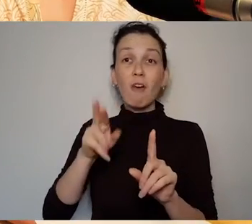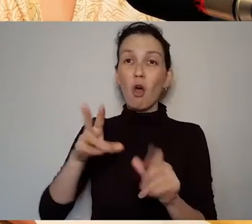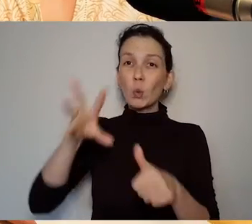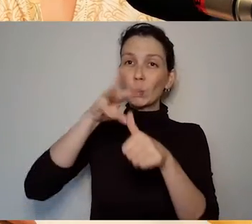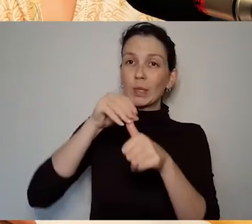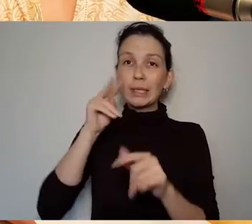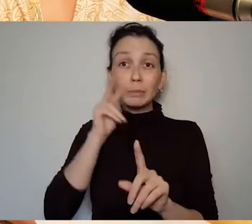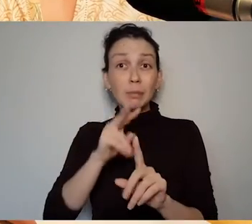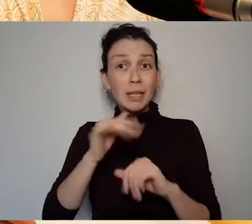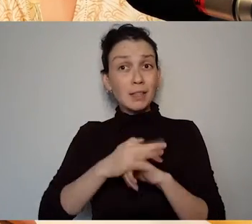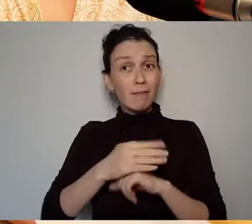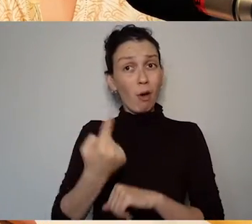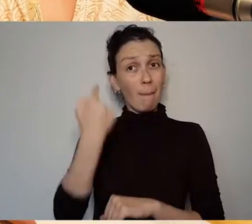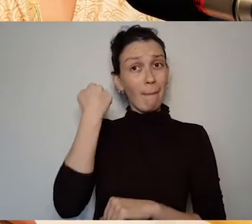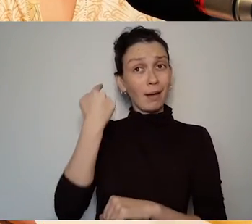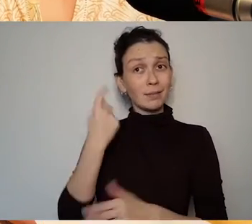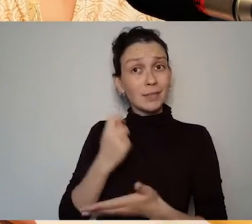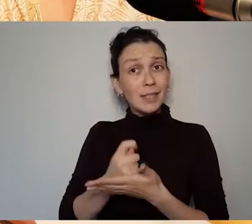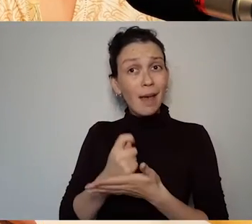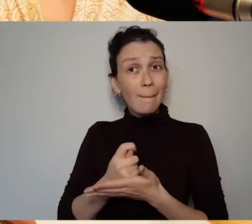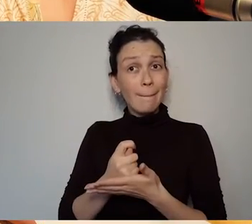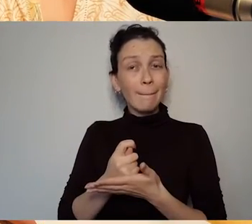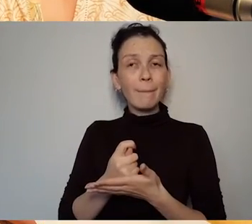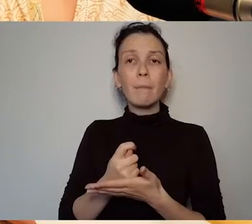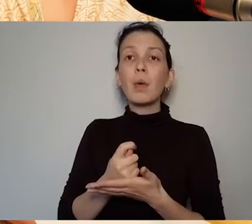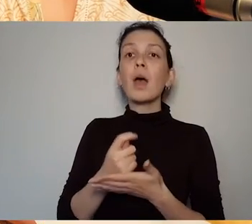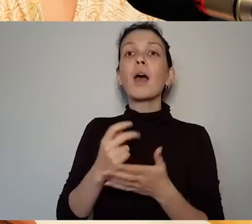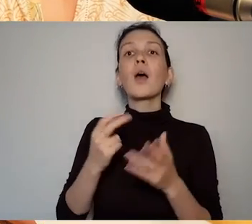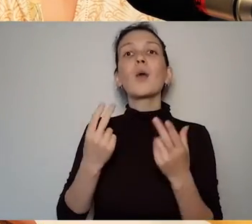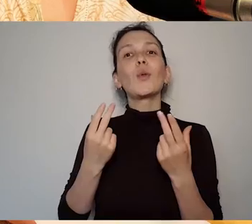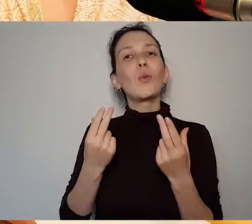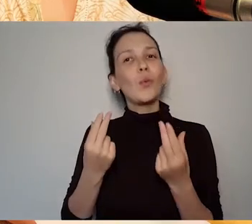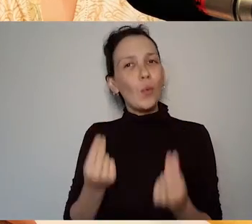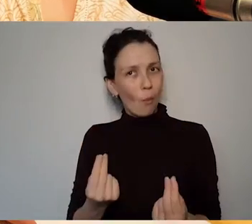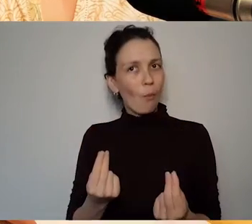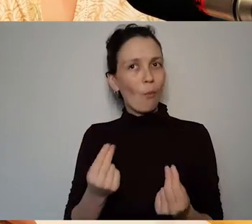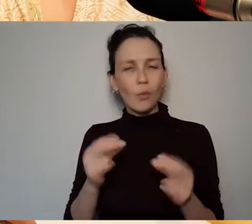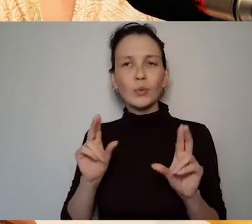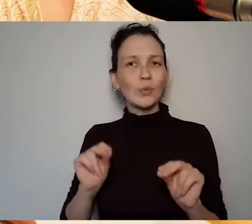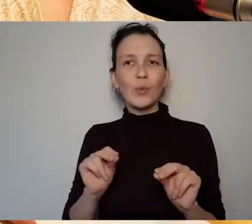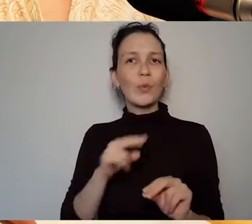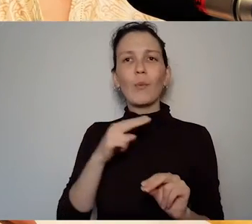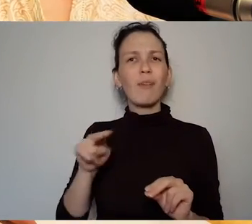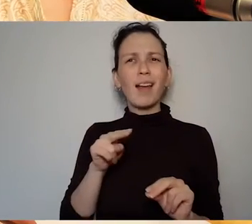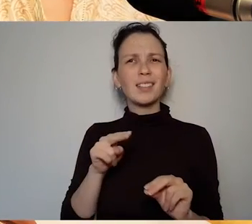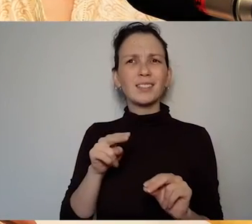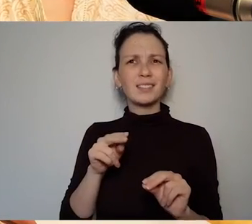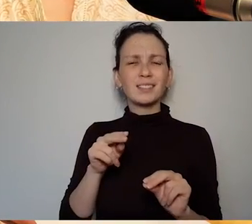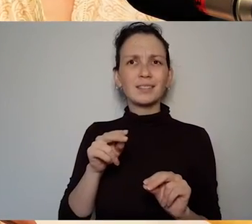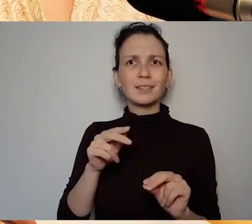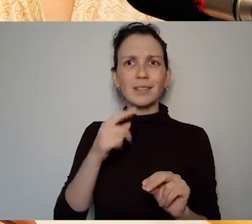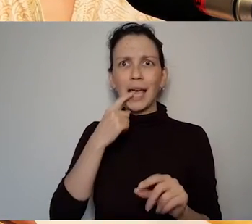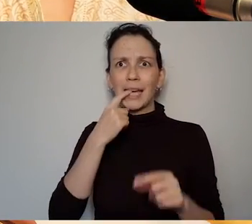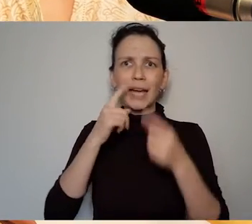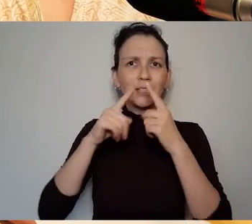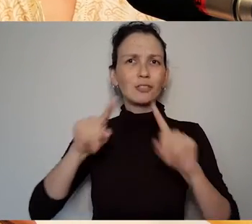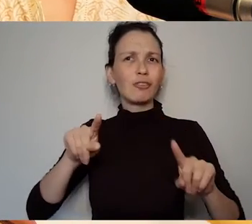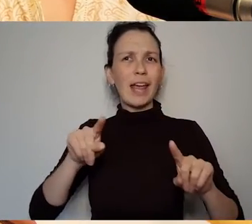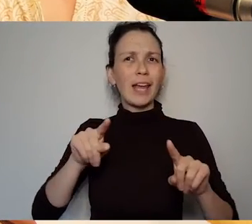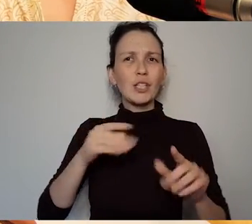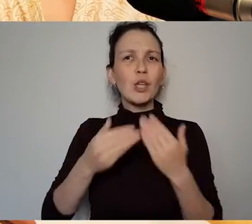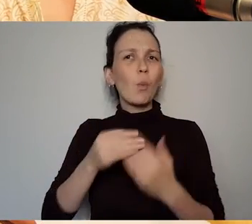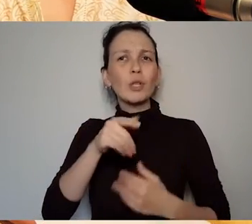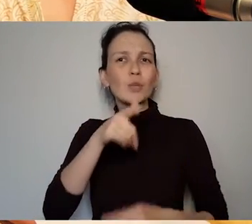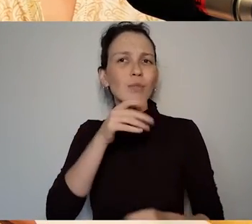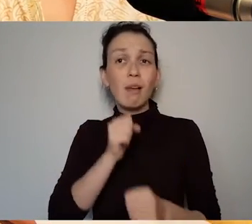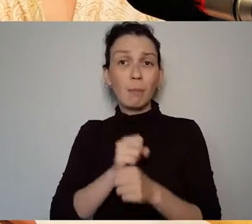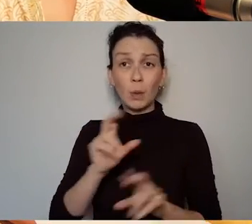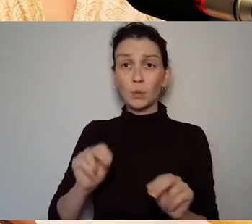She wouldn't have been that unusual in what she was saying there were many women who were